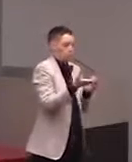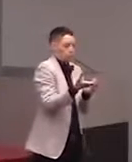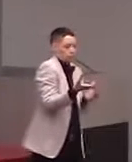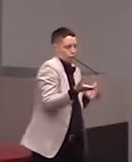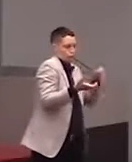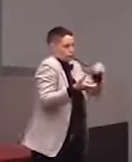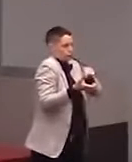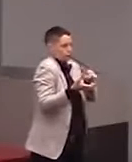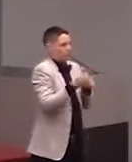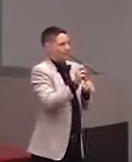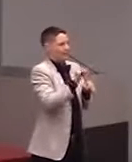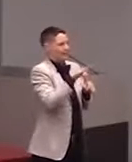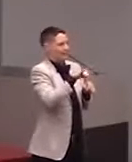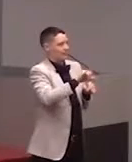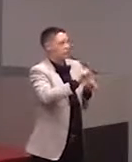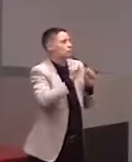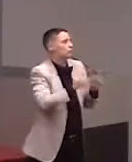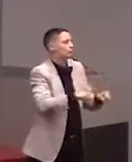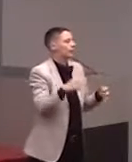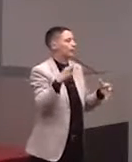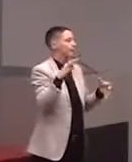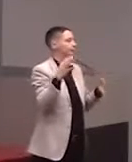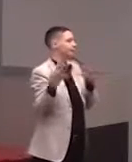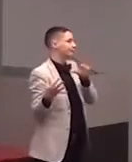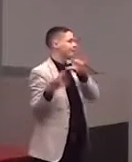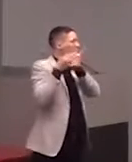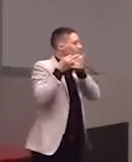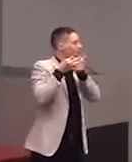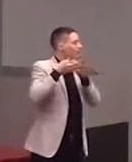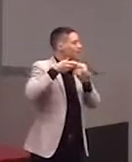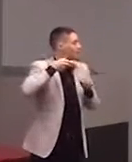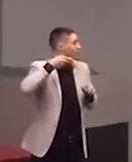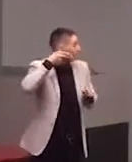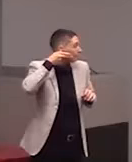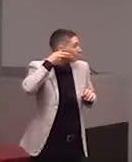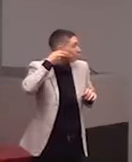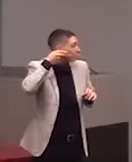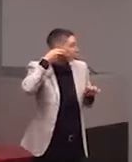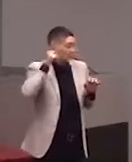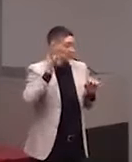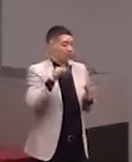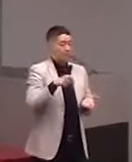of headphones, you can tap it, it will talk to you. But another thing we're doing, actually we're also